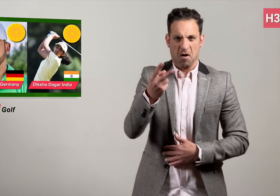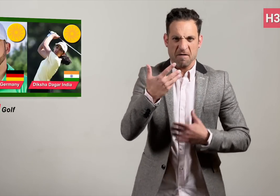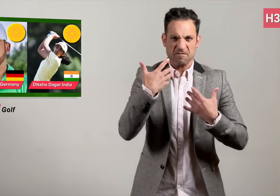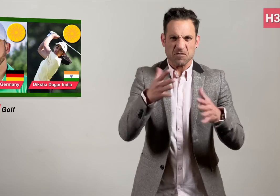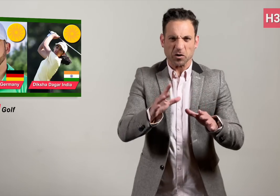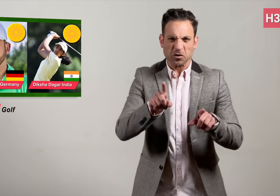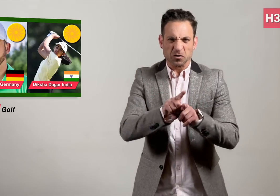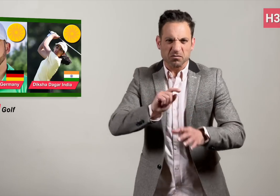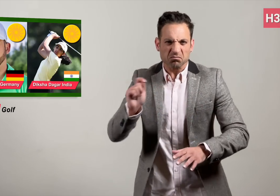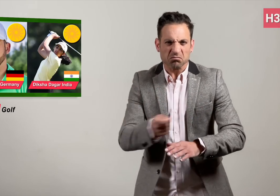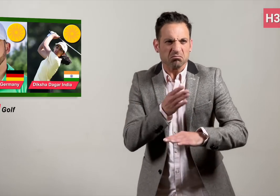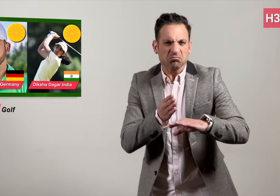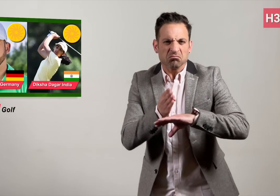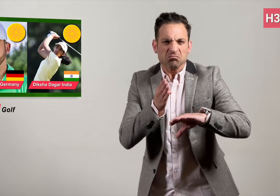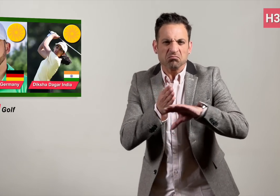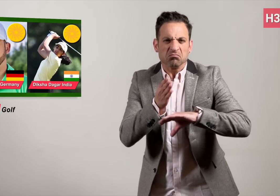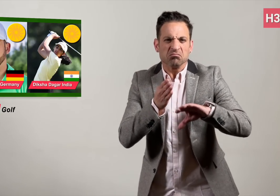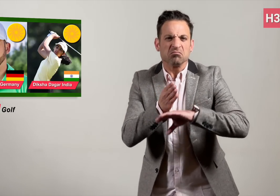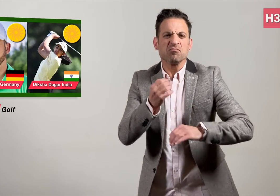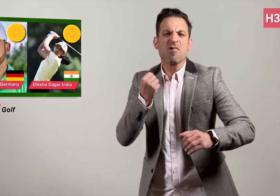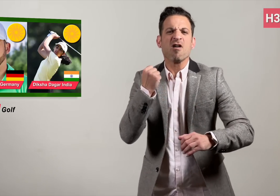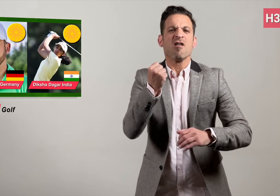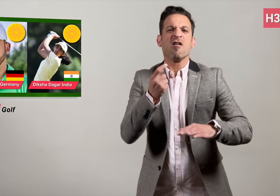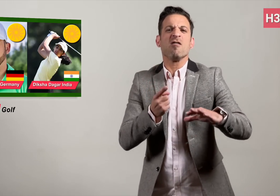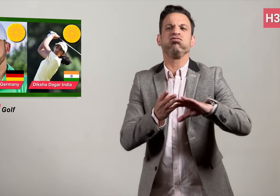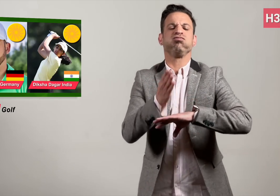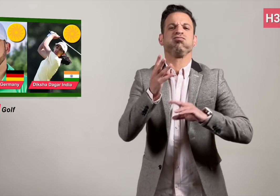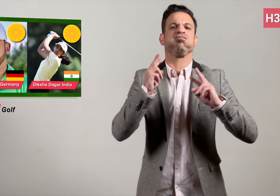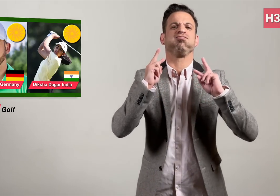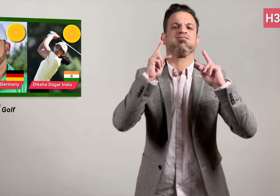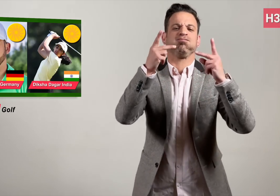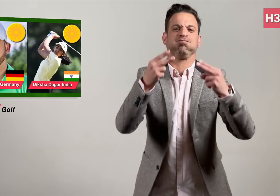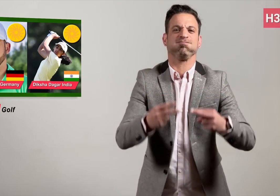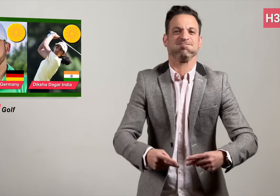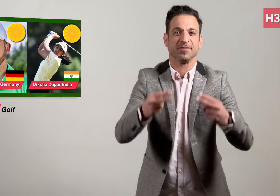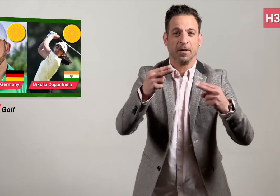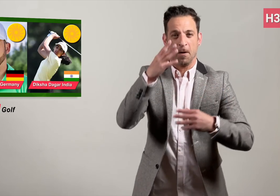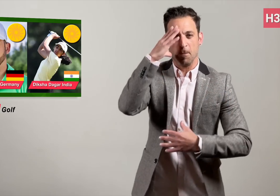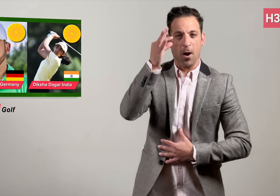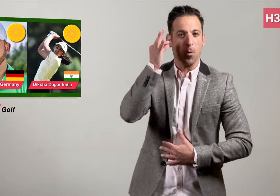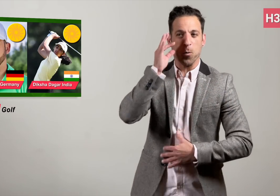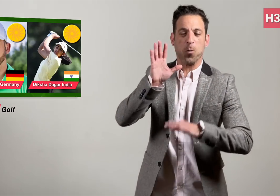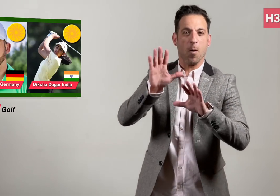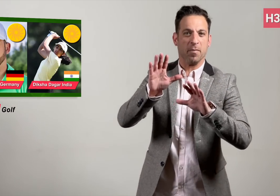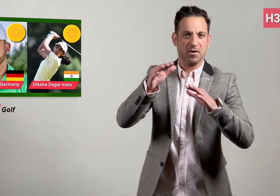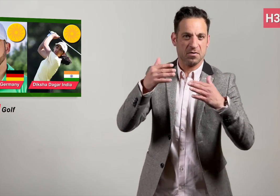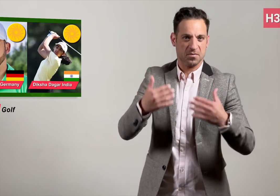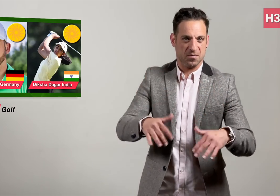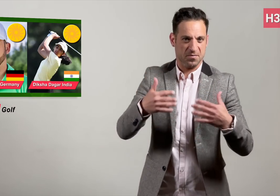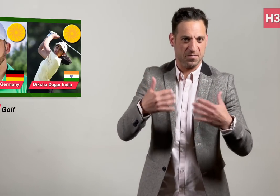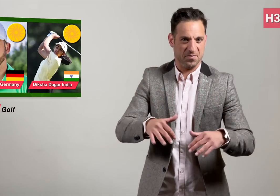have cemented their places as the most dominant players in the Men's & Women’s golf tournament.